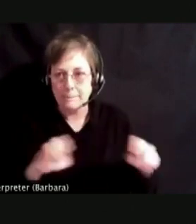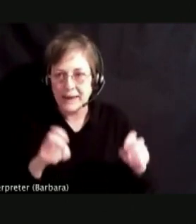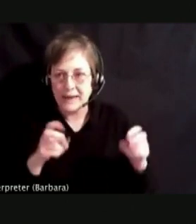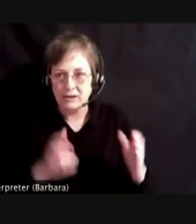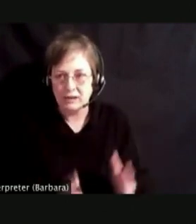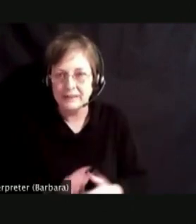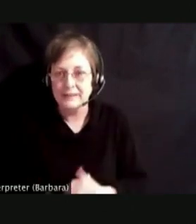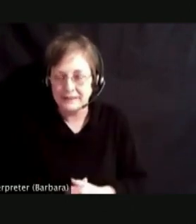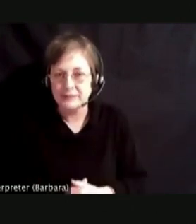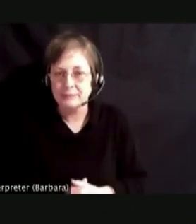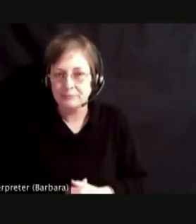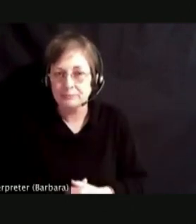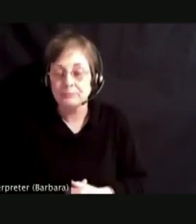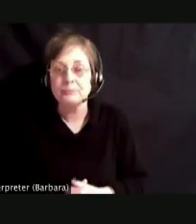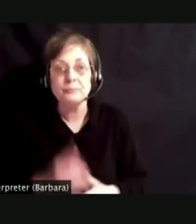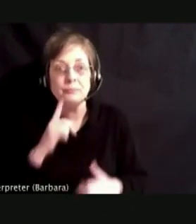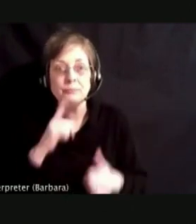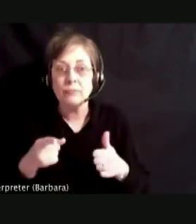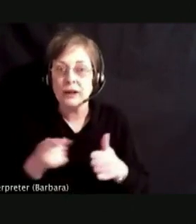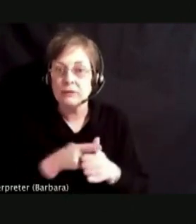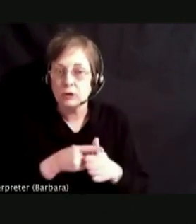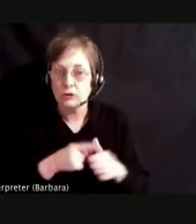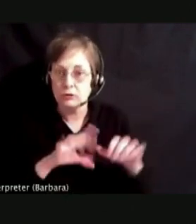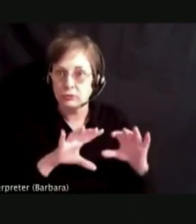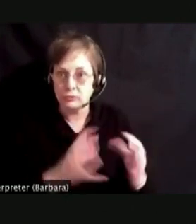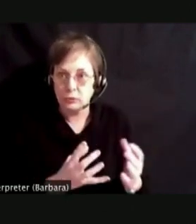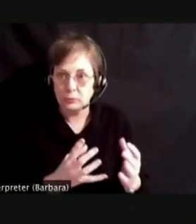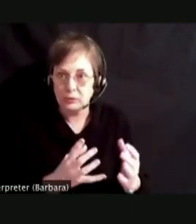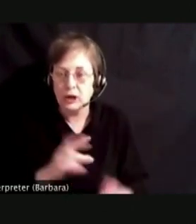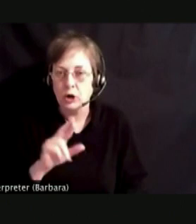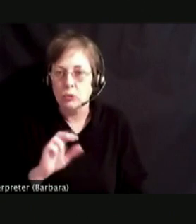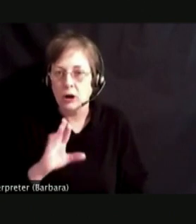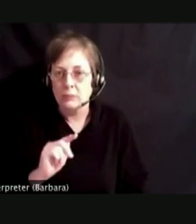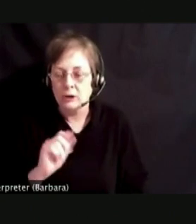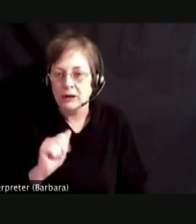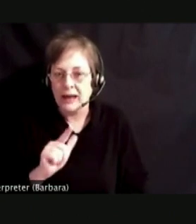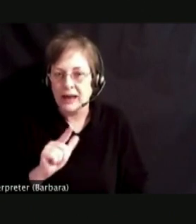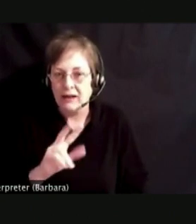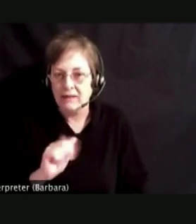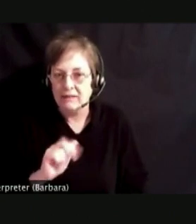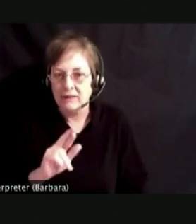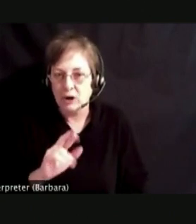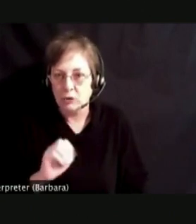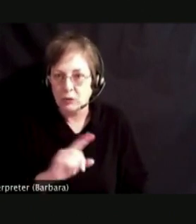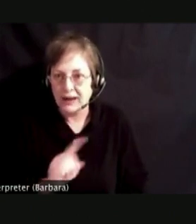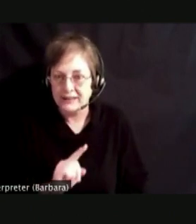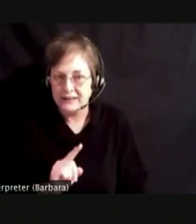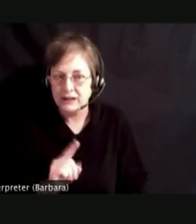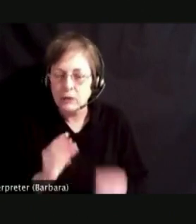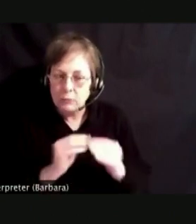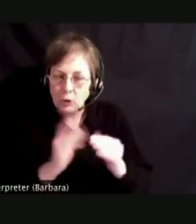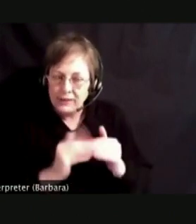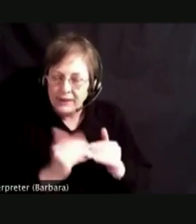FOR OUR FIRST PANEL IS IS ROBERT ALVAREZ WHO HAS MORE THAN 15 YEARS EXPERIENCE IN SUBSTANCE